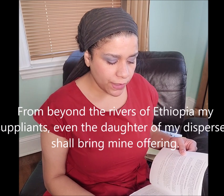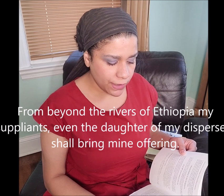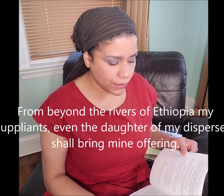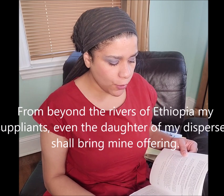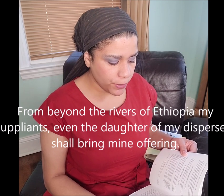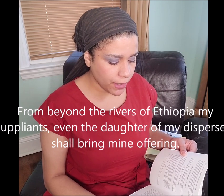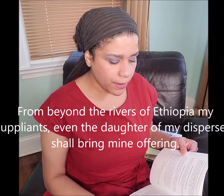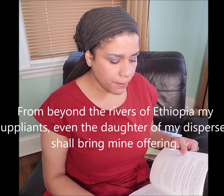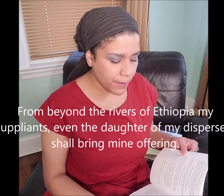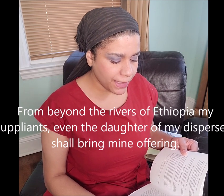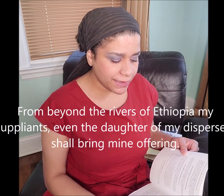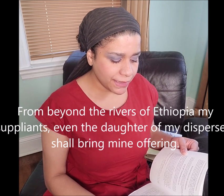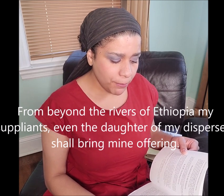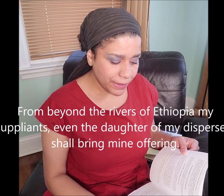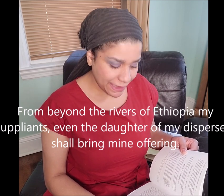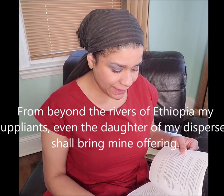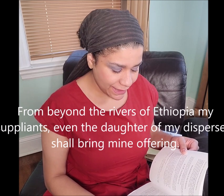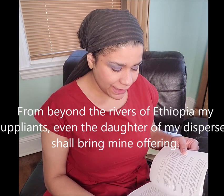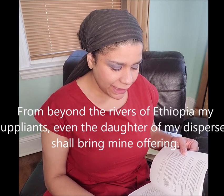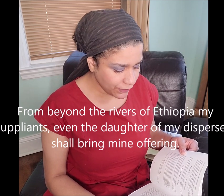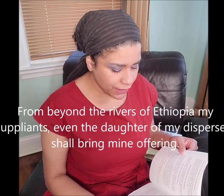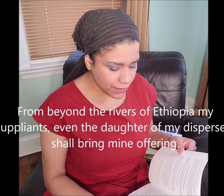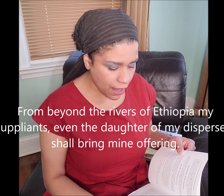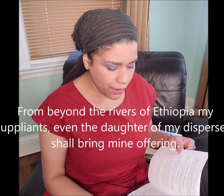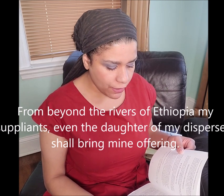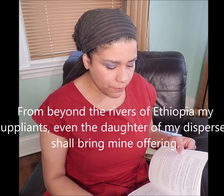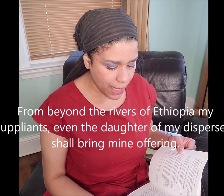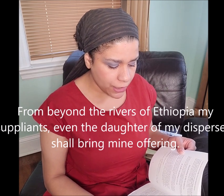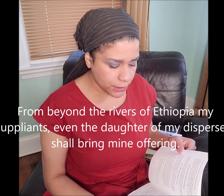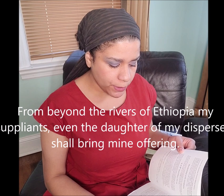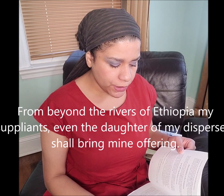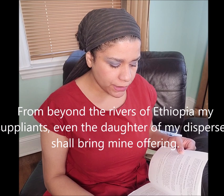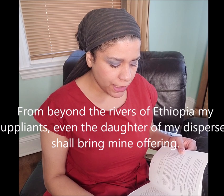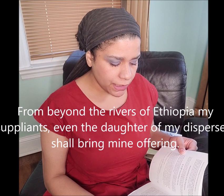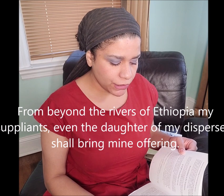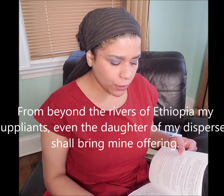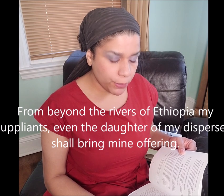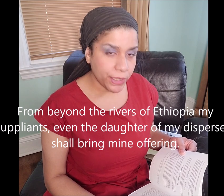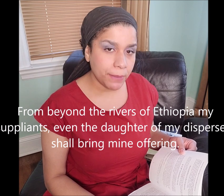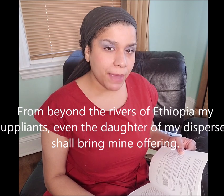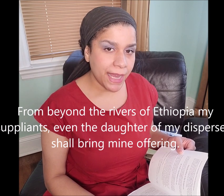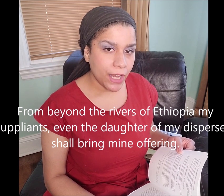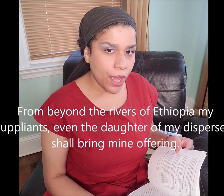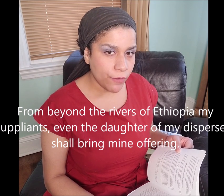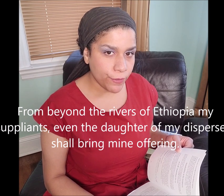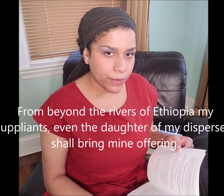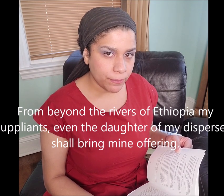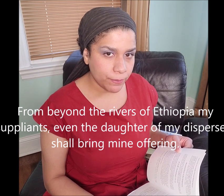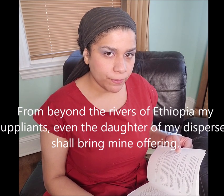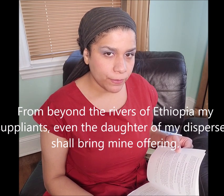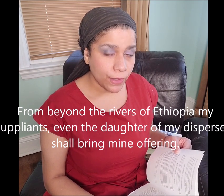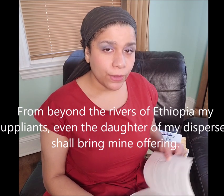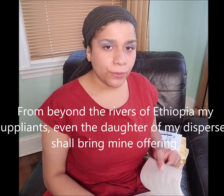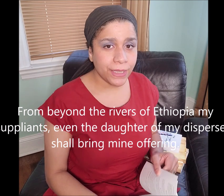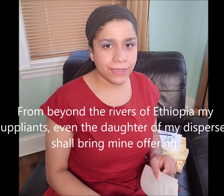Ethiopia, my suppliants even the daughter of my dispersed shall bring mine offering.